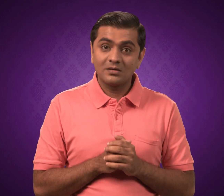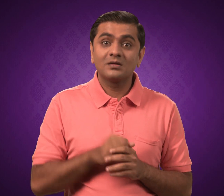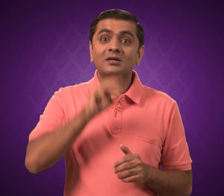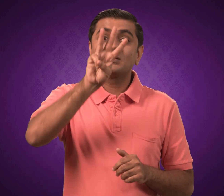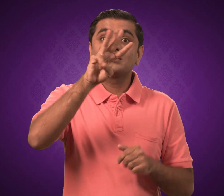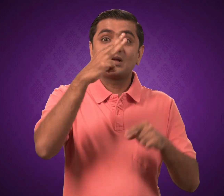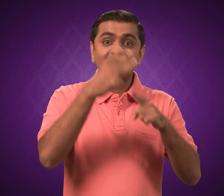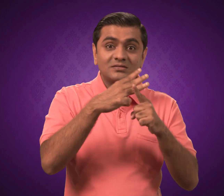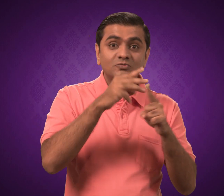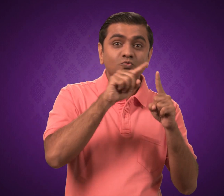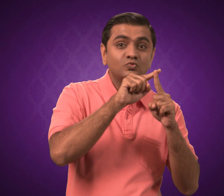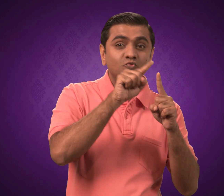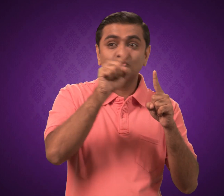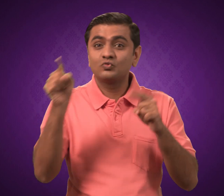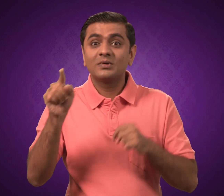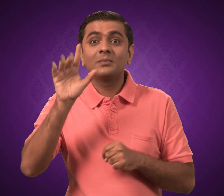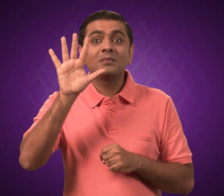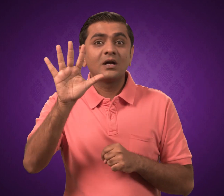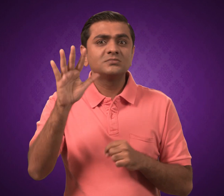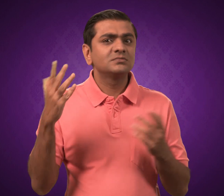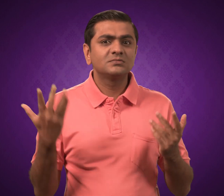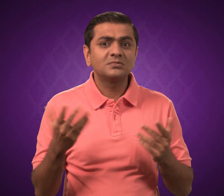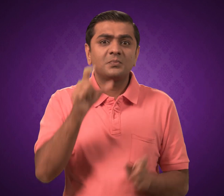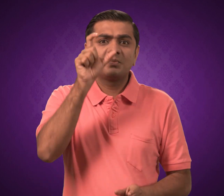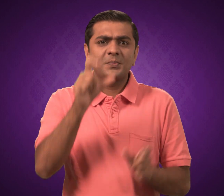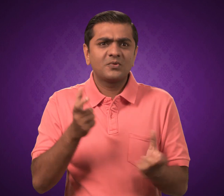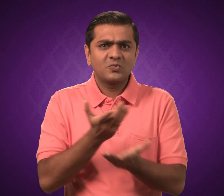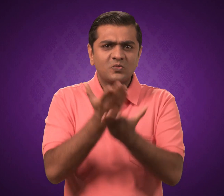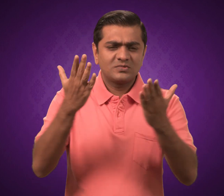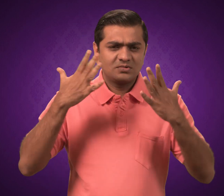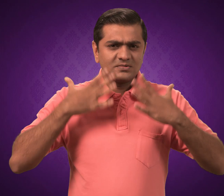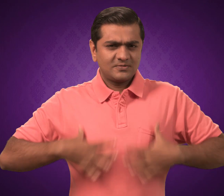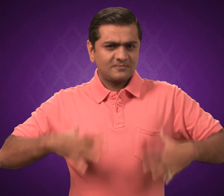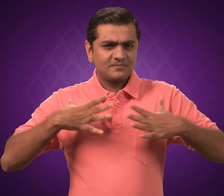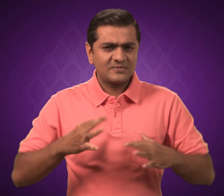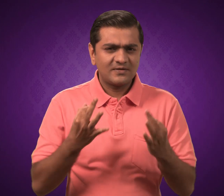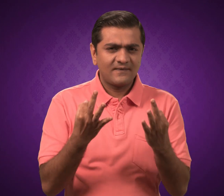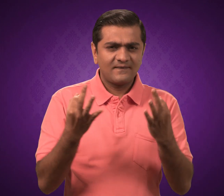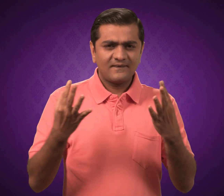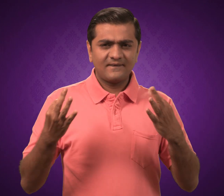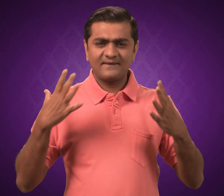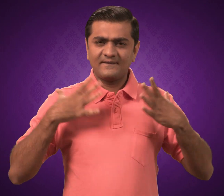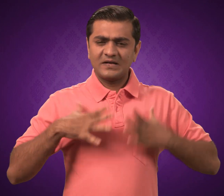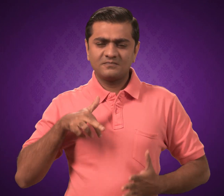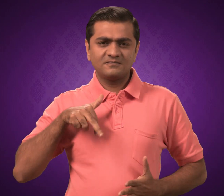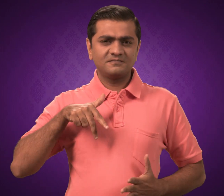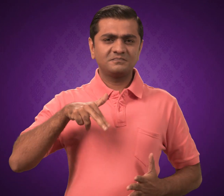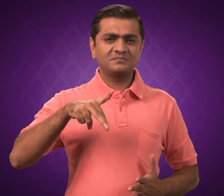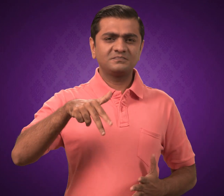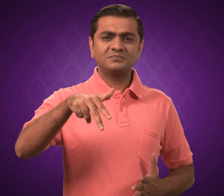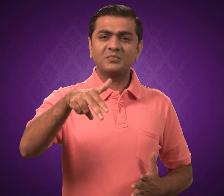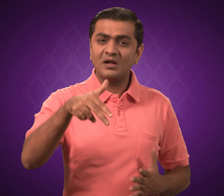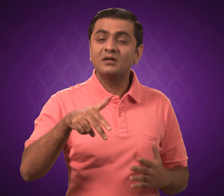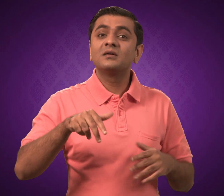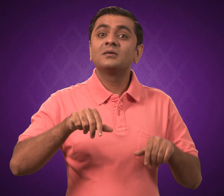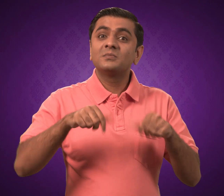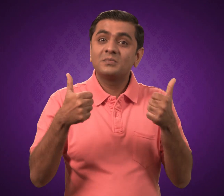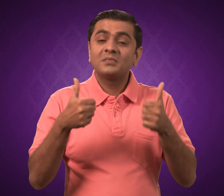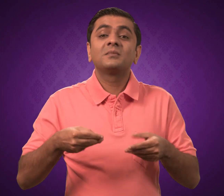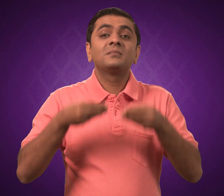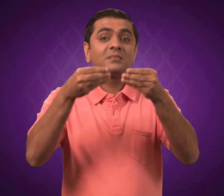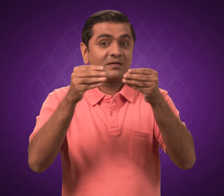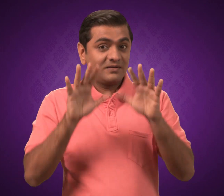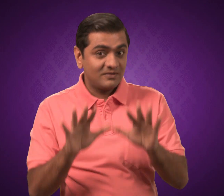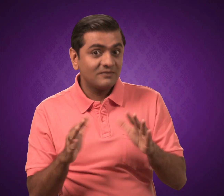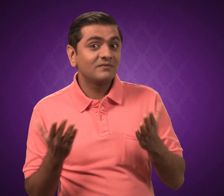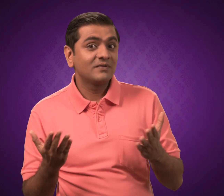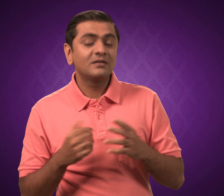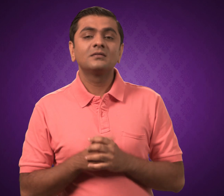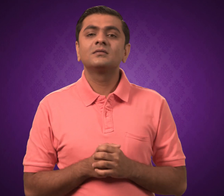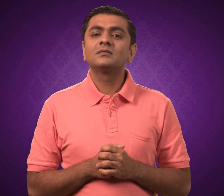Fancy Dress programme will be held from 3:30pm to 5:00pm and prizes will be given as well.